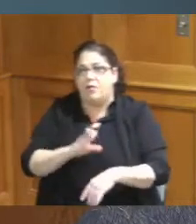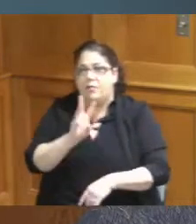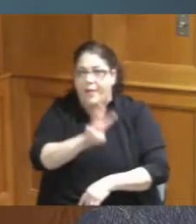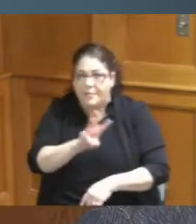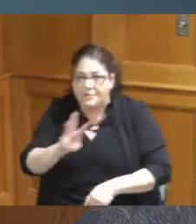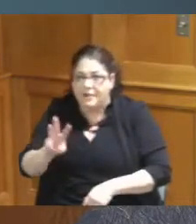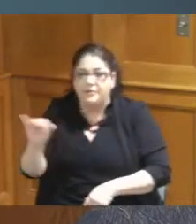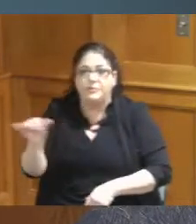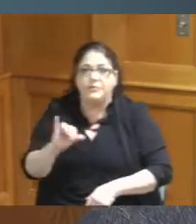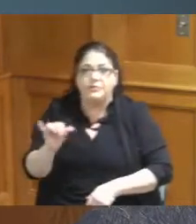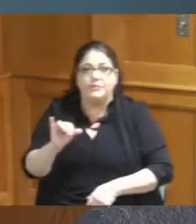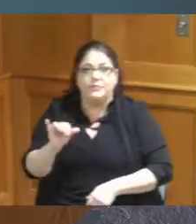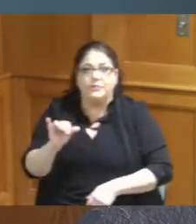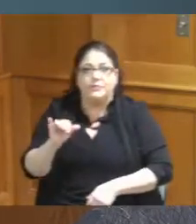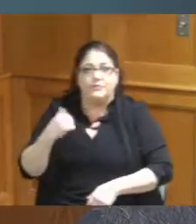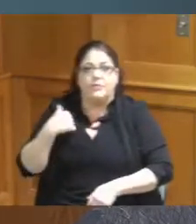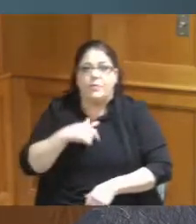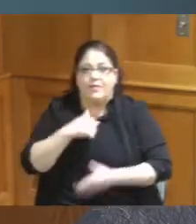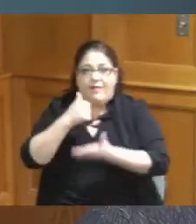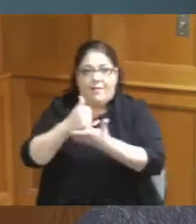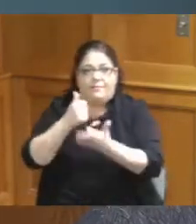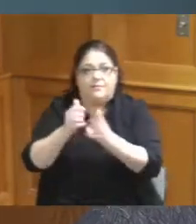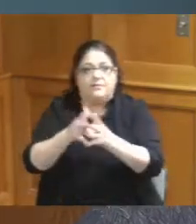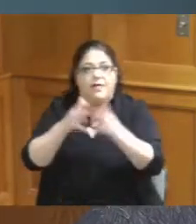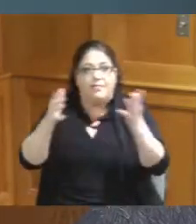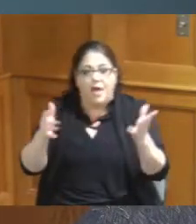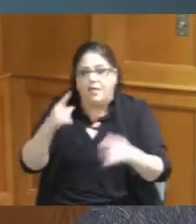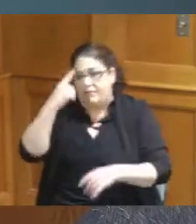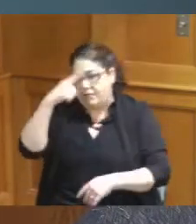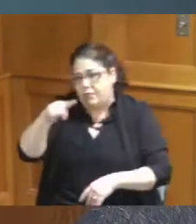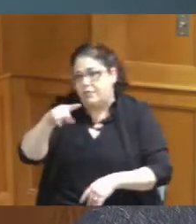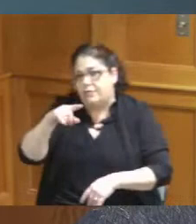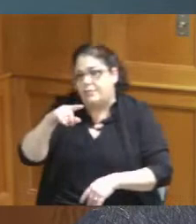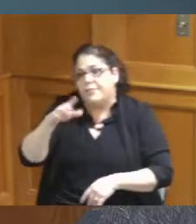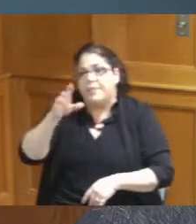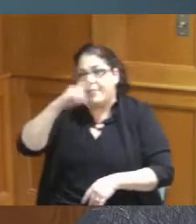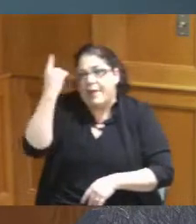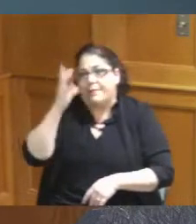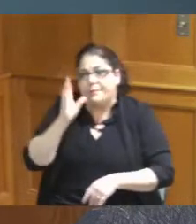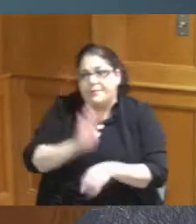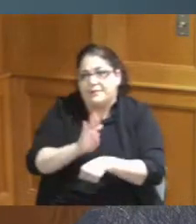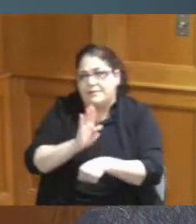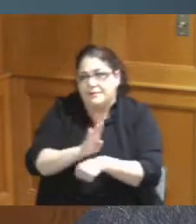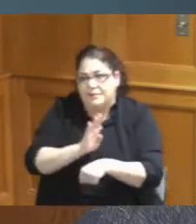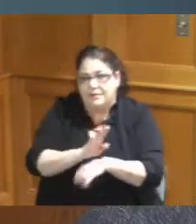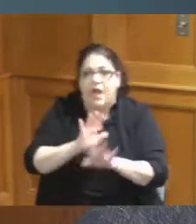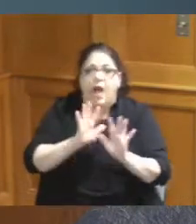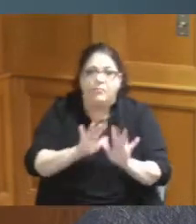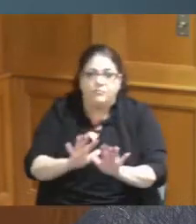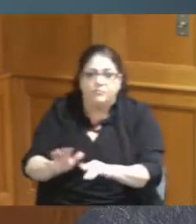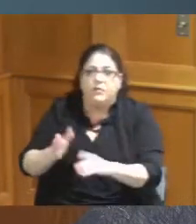that we have helped a lot black businesses and then be and talk about through our small business